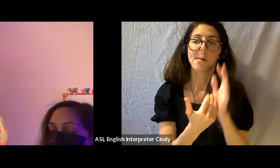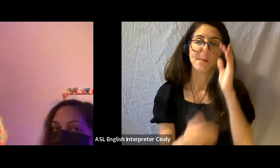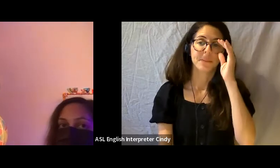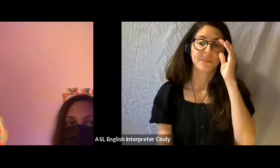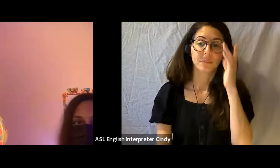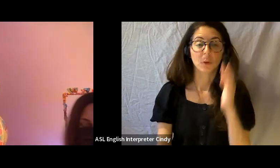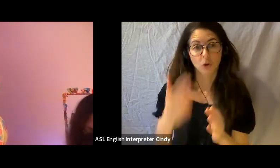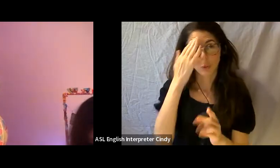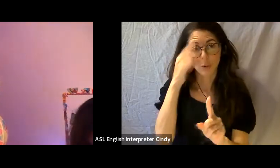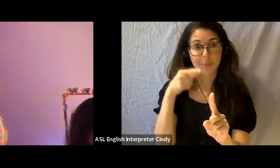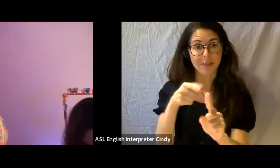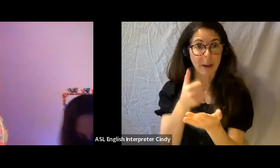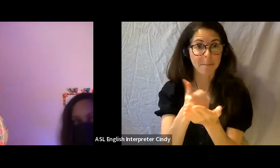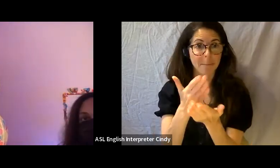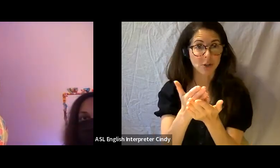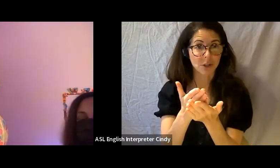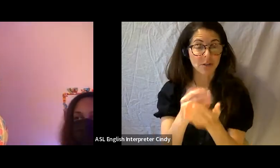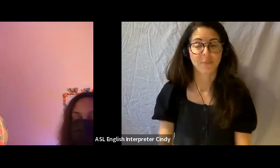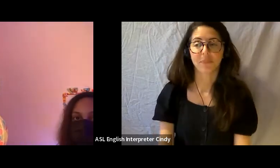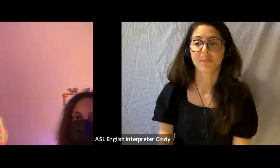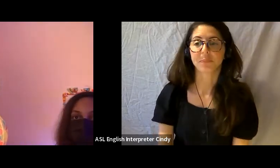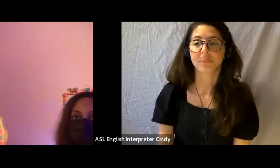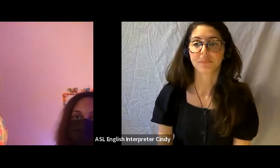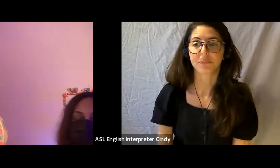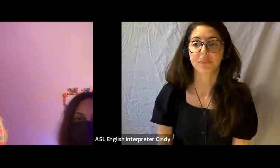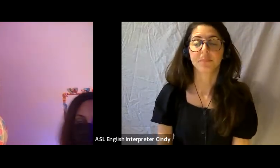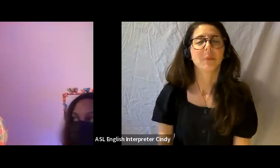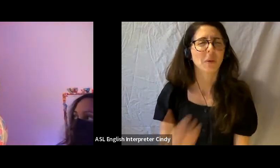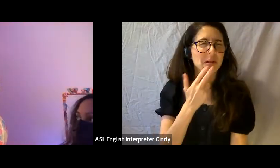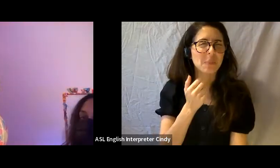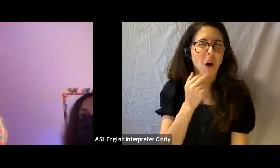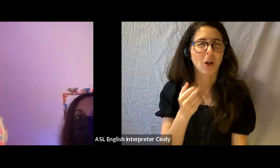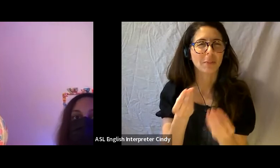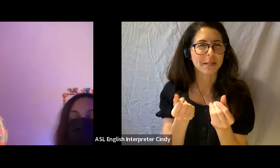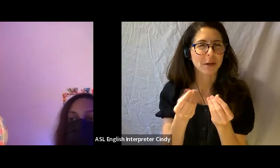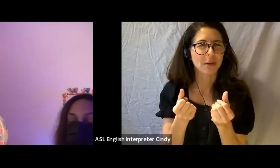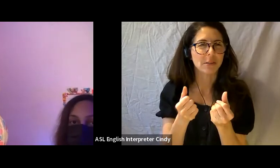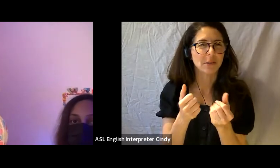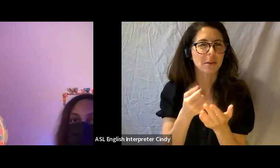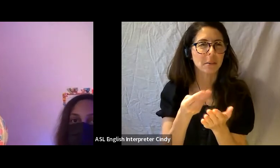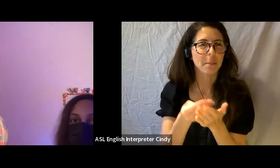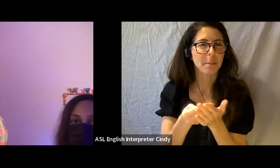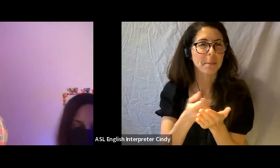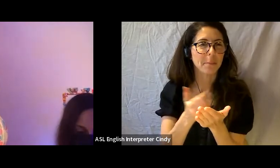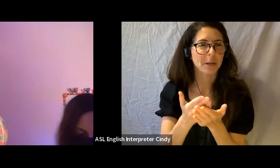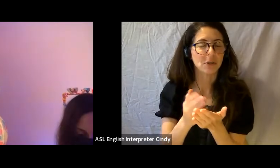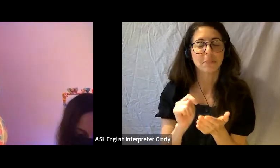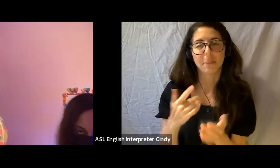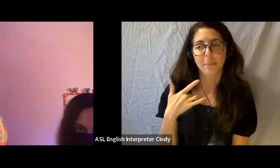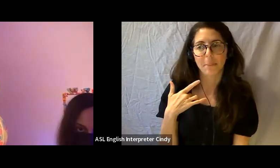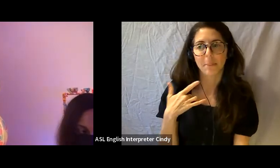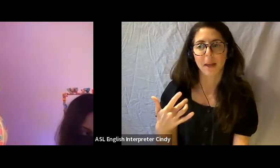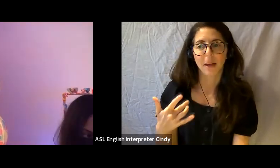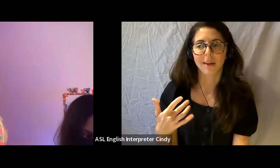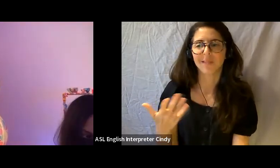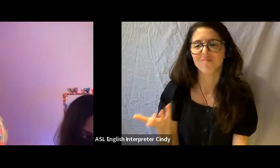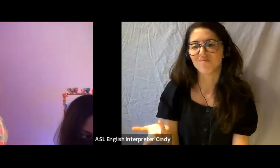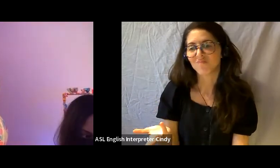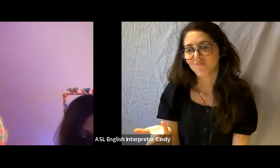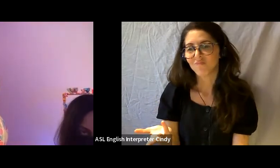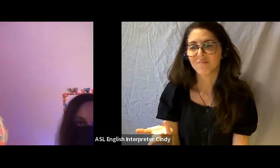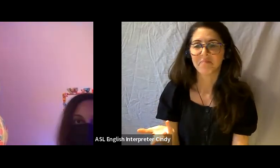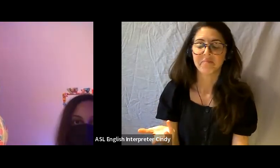So, we do have a small materials budget but it's usually just maybe 2 or 300 dollars